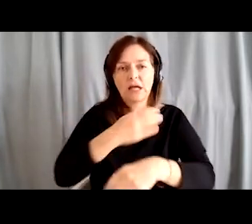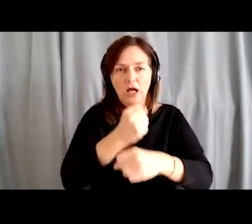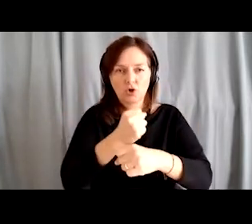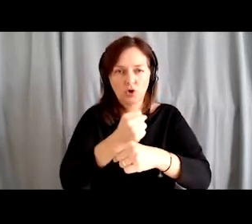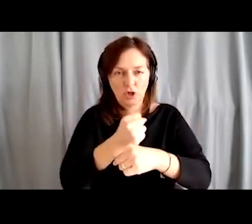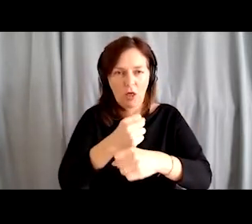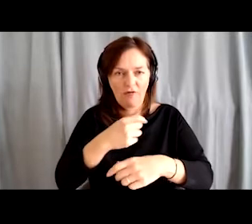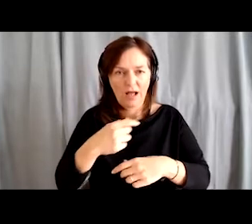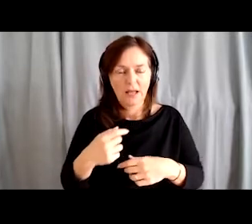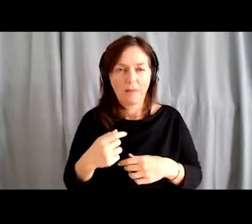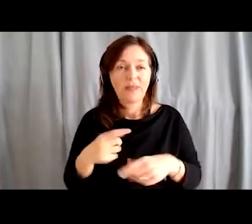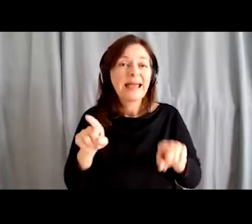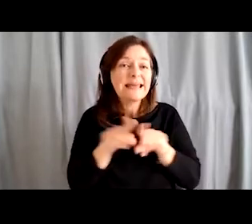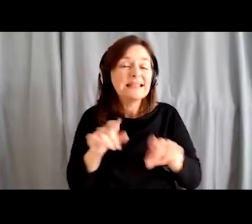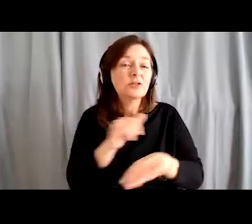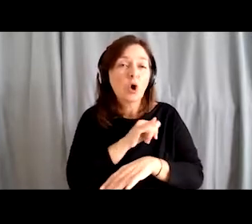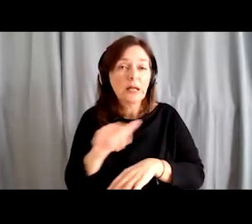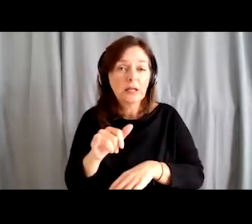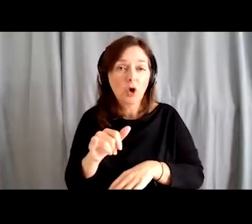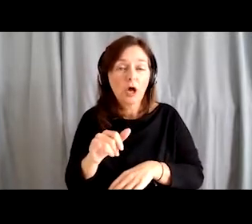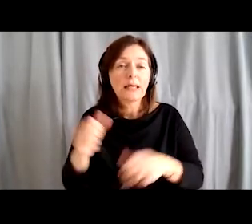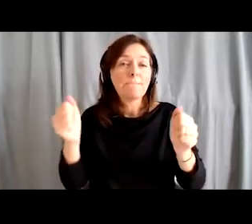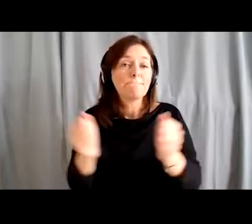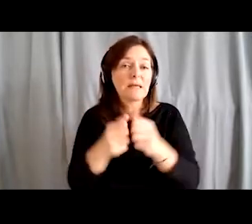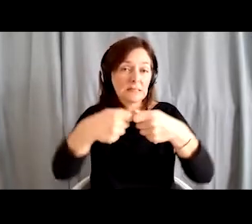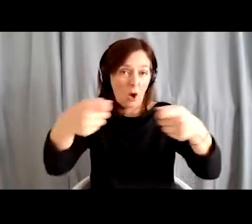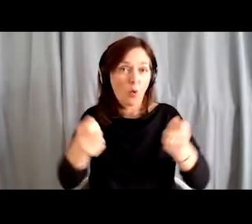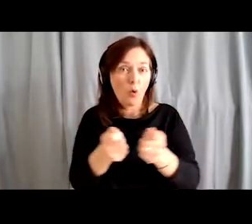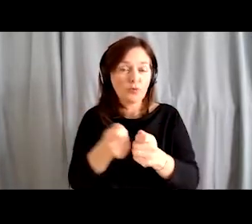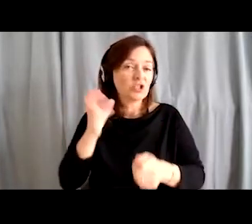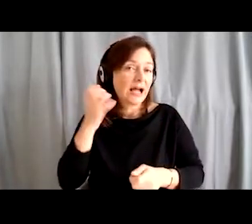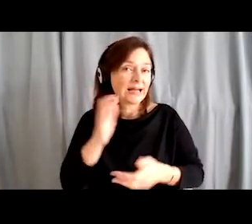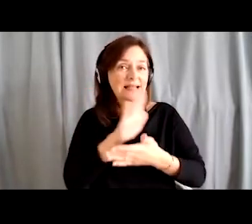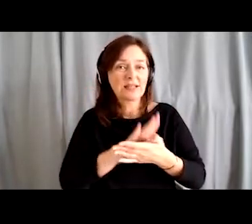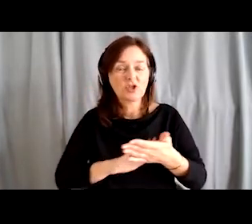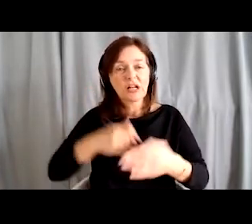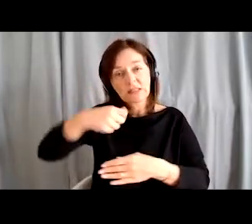In the same year, the City Municipality of Kranj started renovating the facility intended